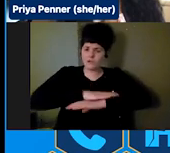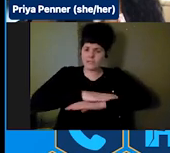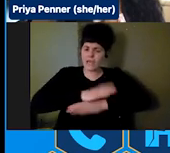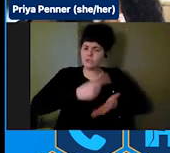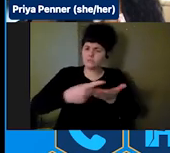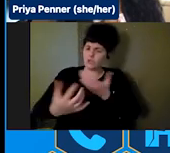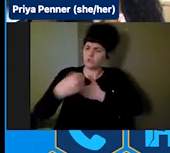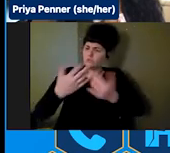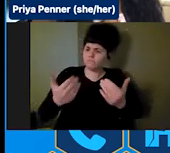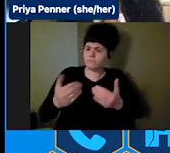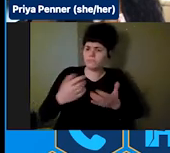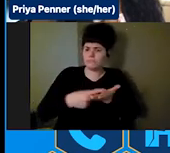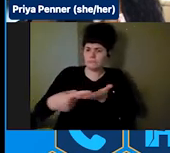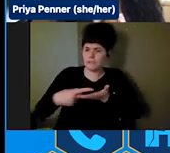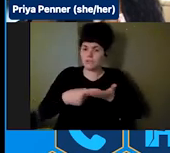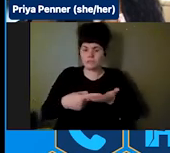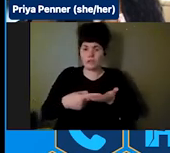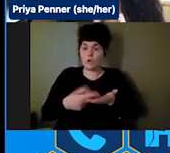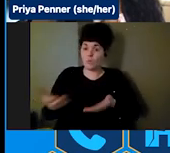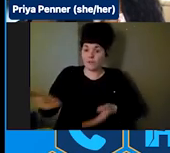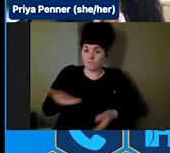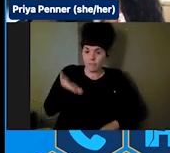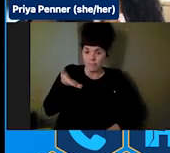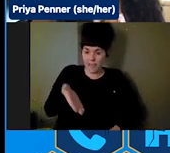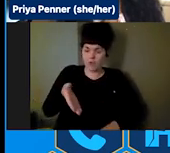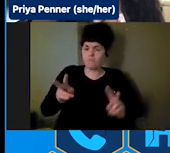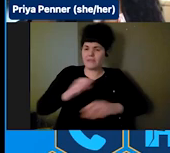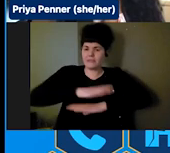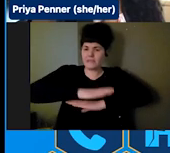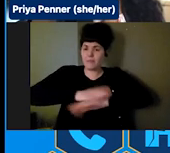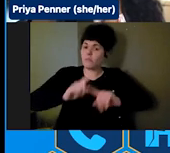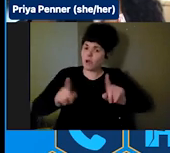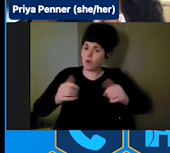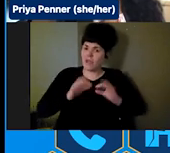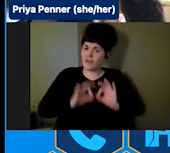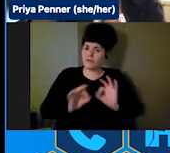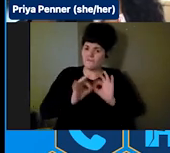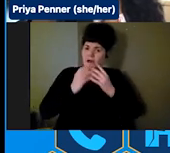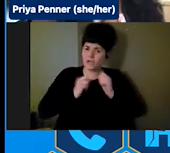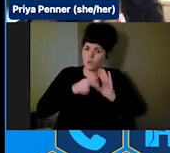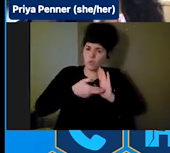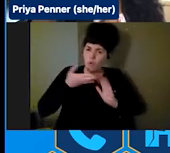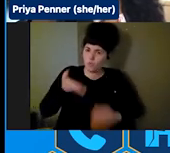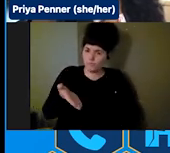that we have a play a vital role at those tables and ensuring if those tables don't exist or if you don't know